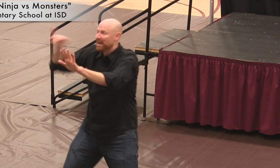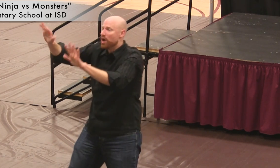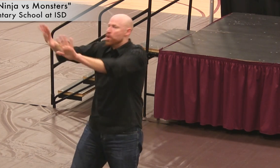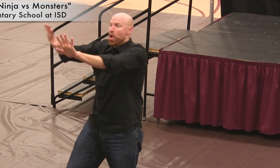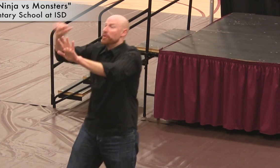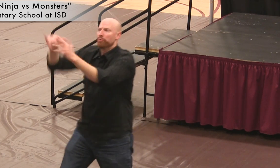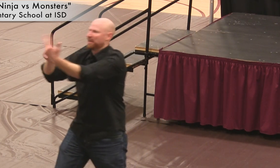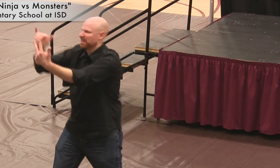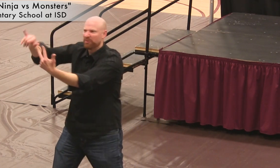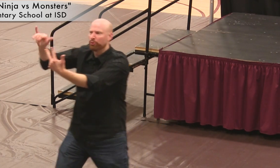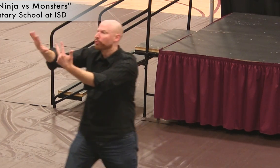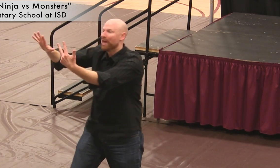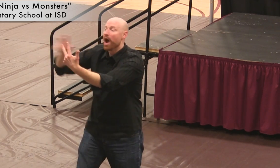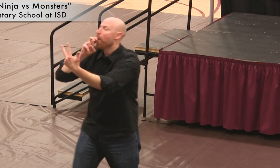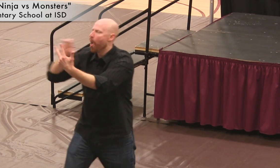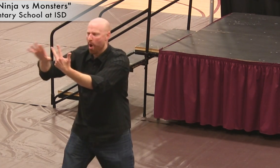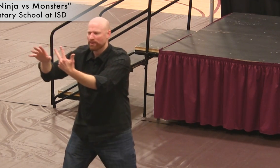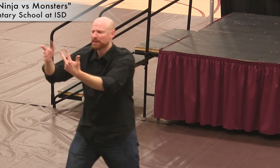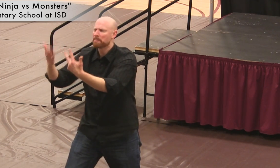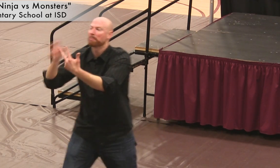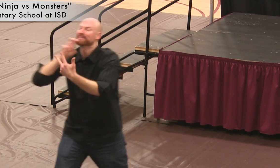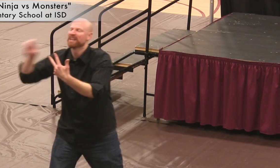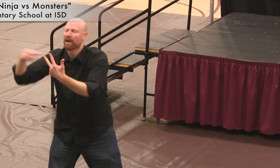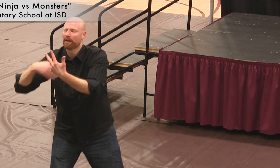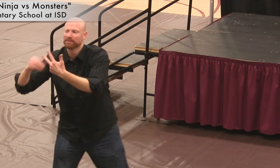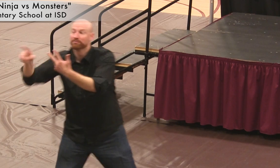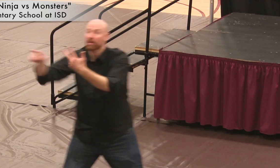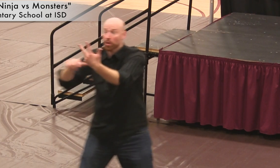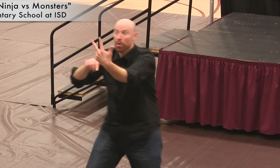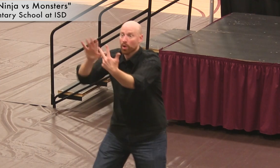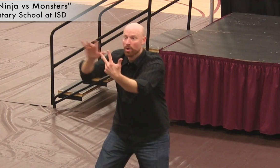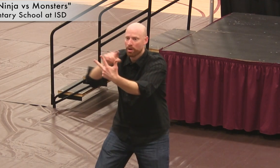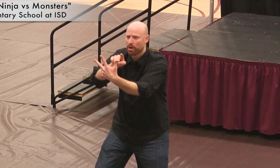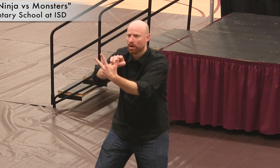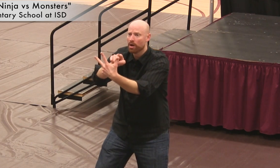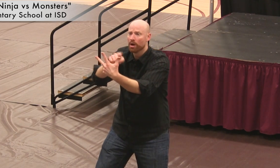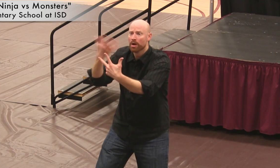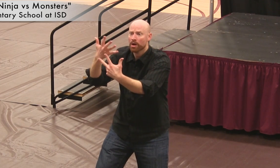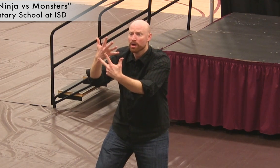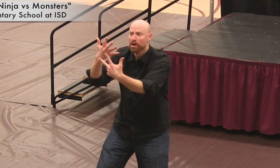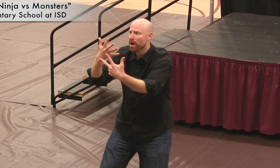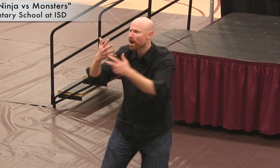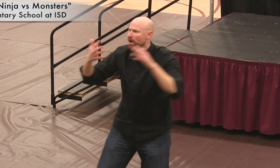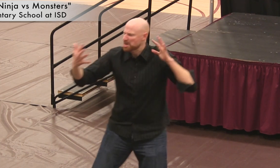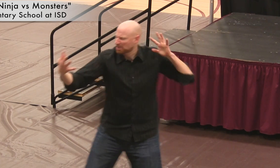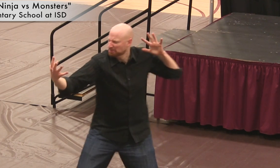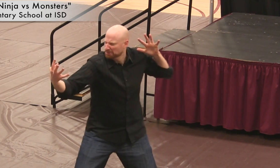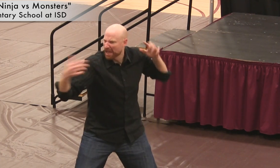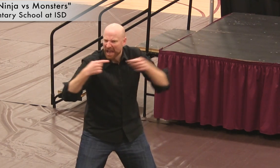[audience comments] Nope, that’s it, we’ve got our three enemies; I may throw a snake in there, we’ll see.